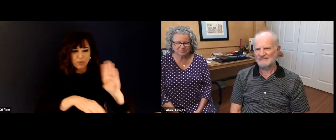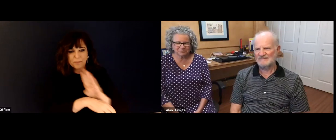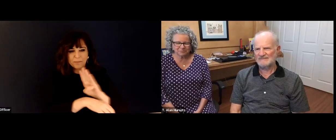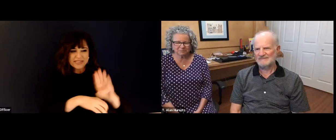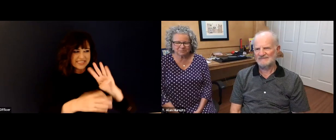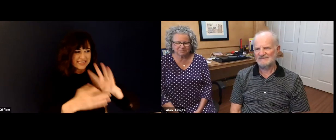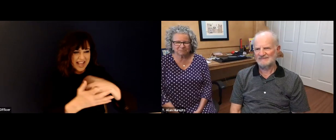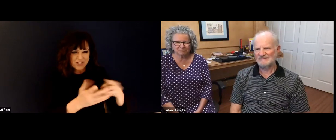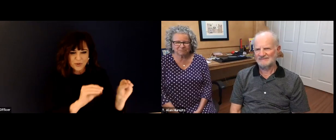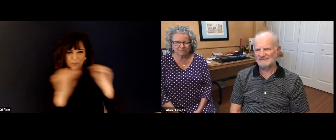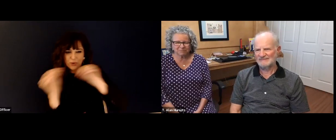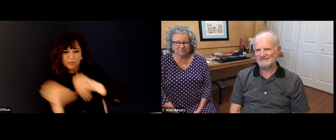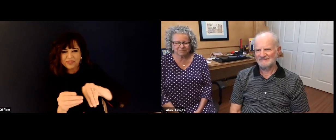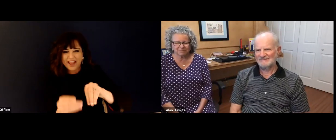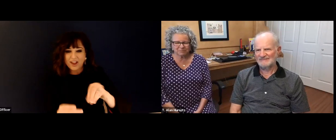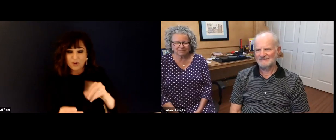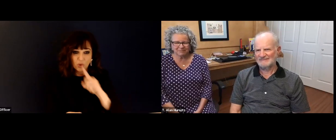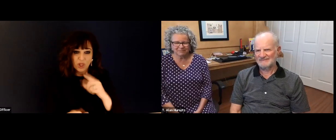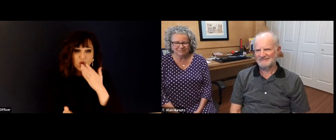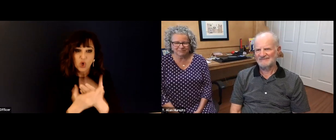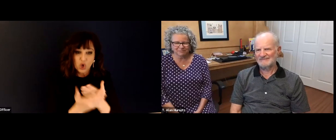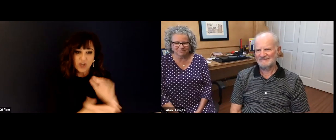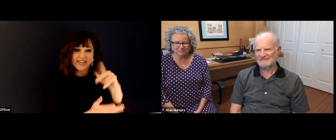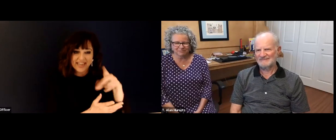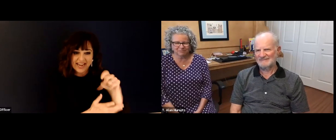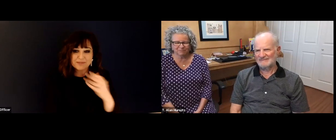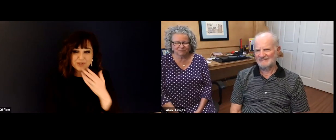leadership skills from your full journey and put it down to the